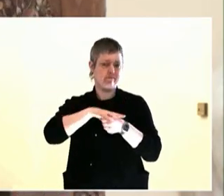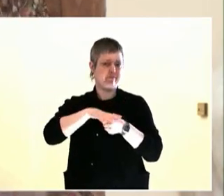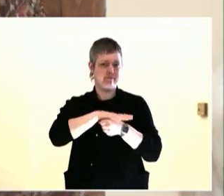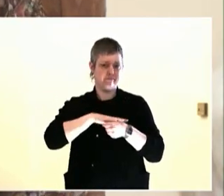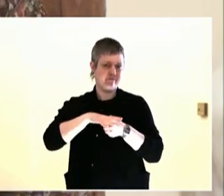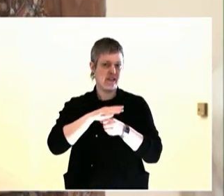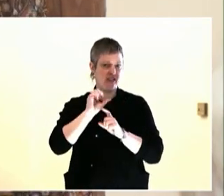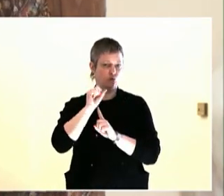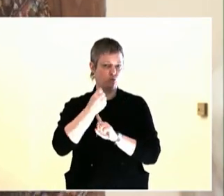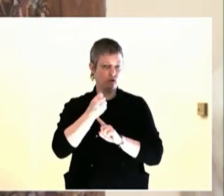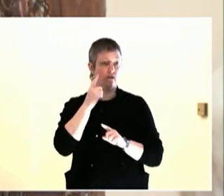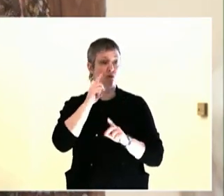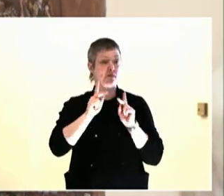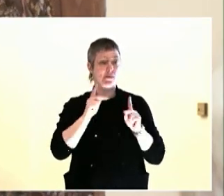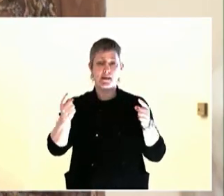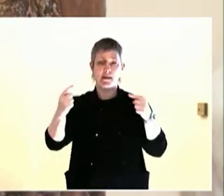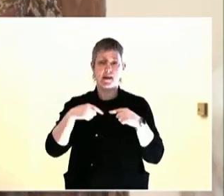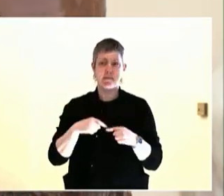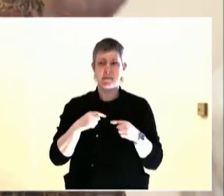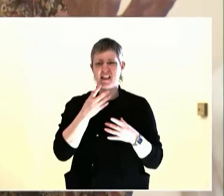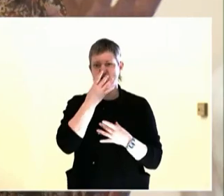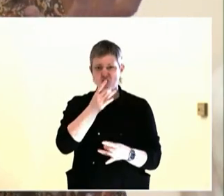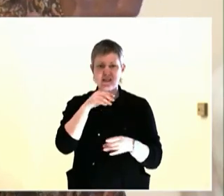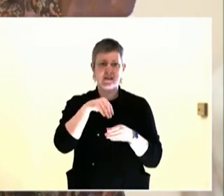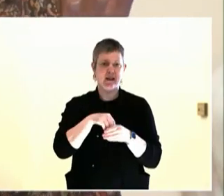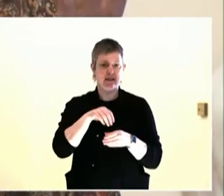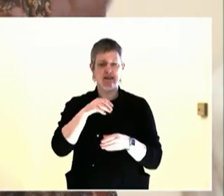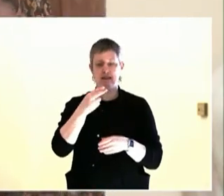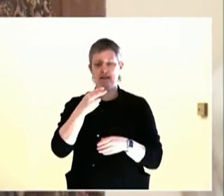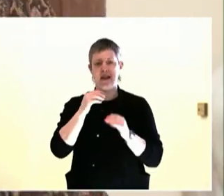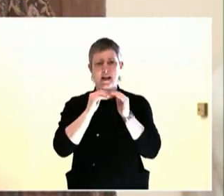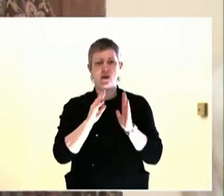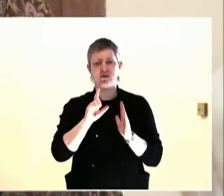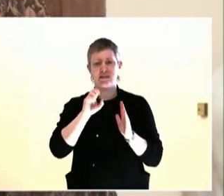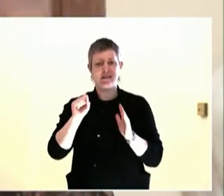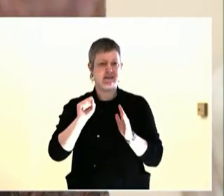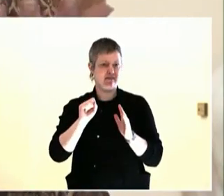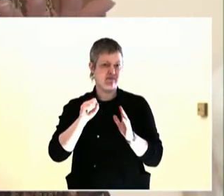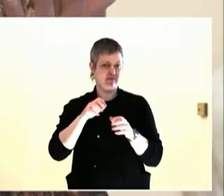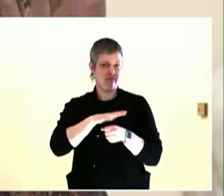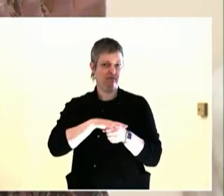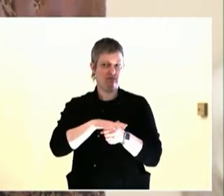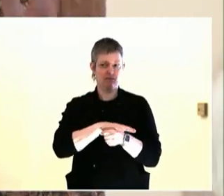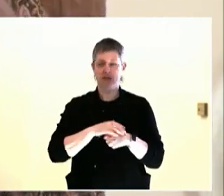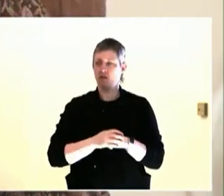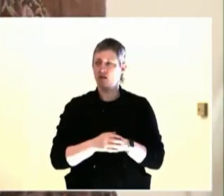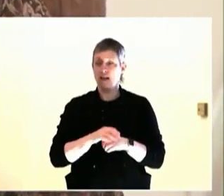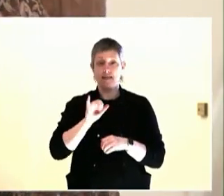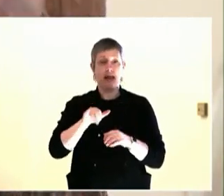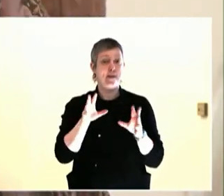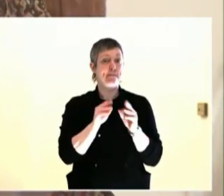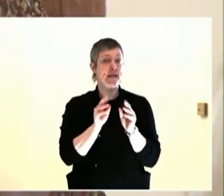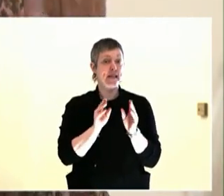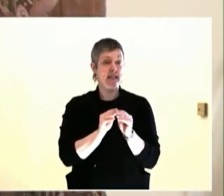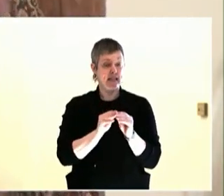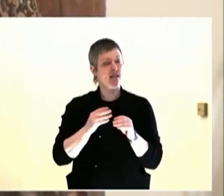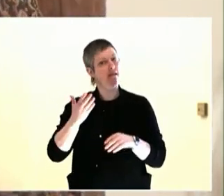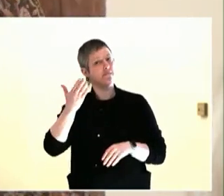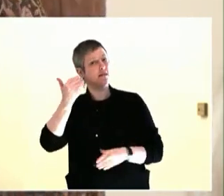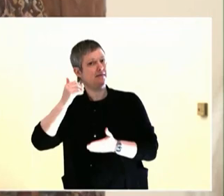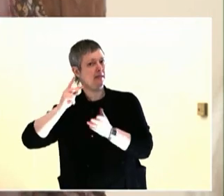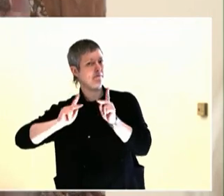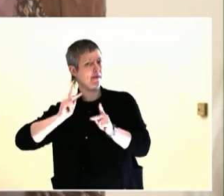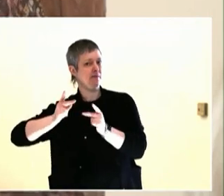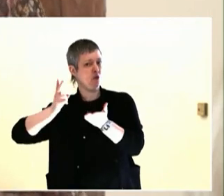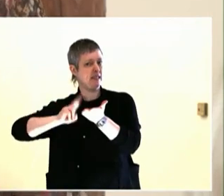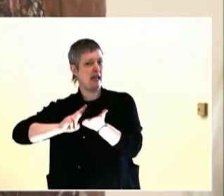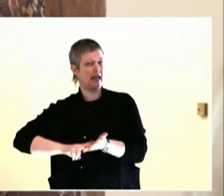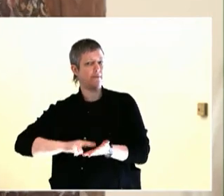Please welcome Darlene.